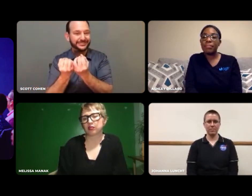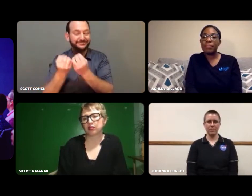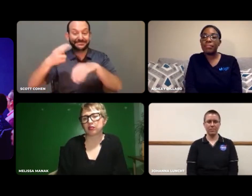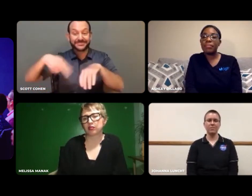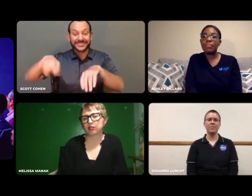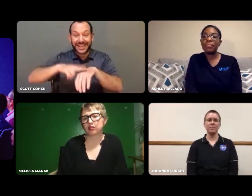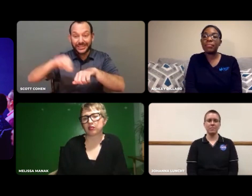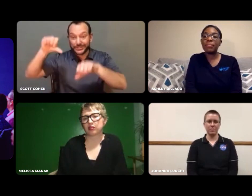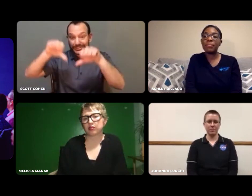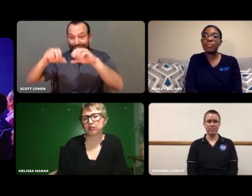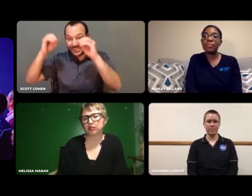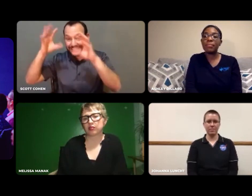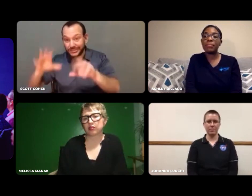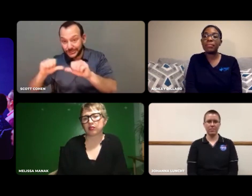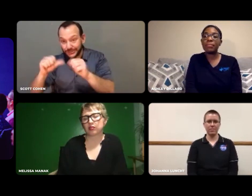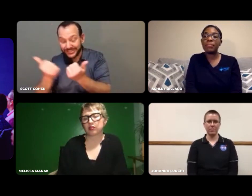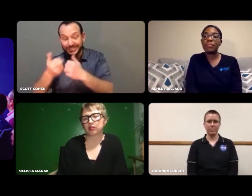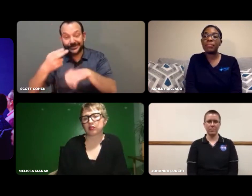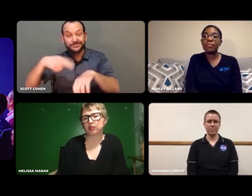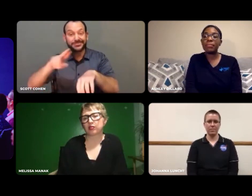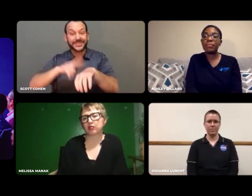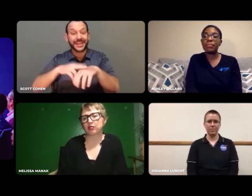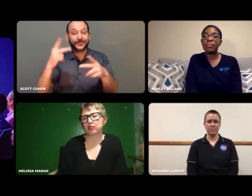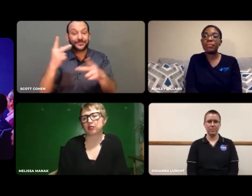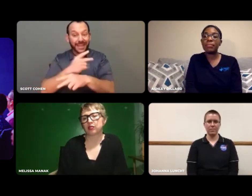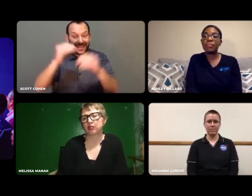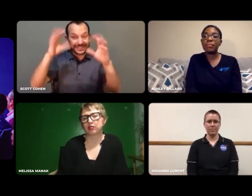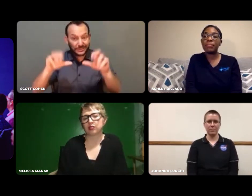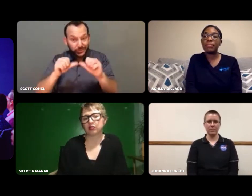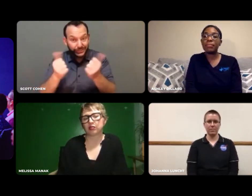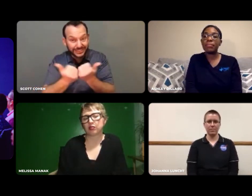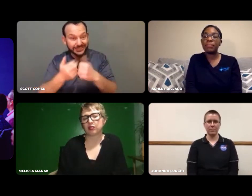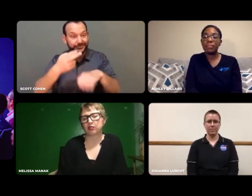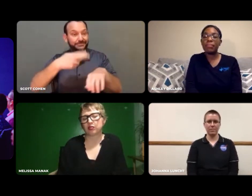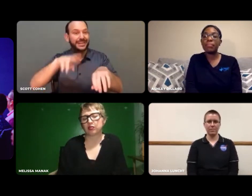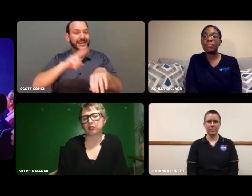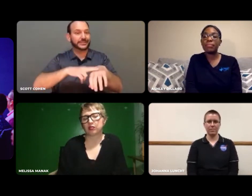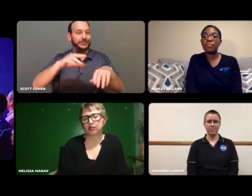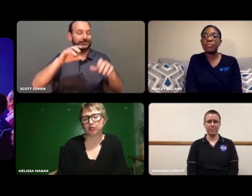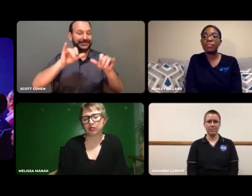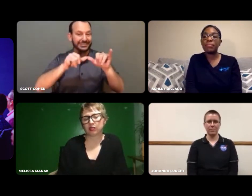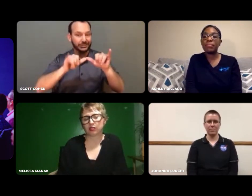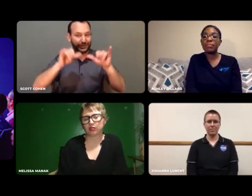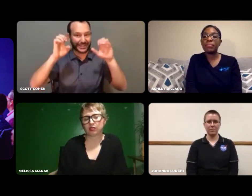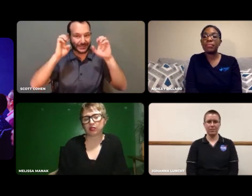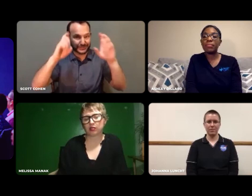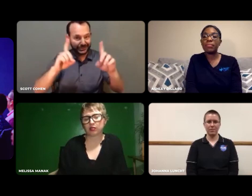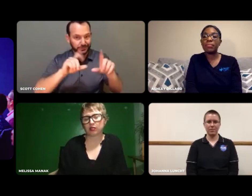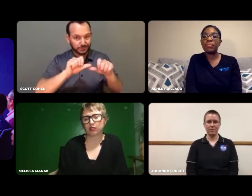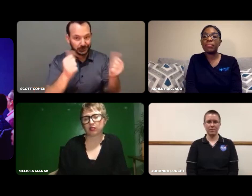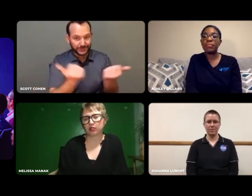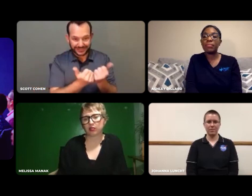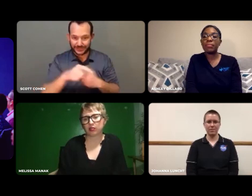There's the National Science Teacher's Association and several others.